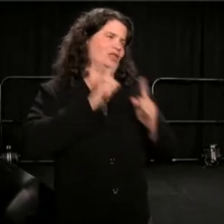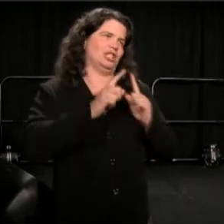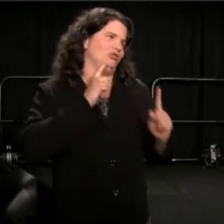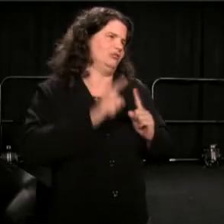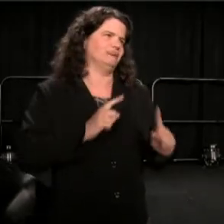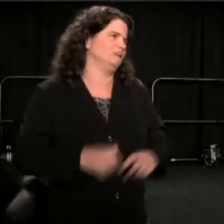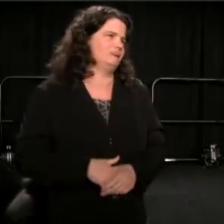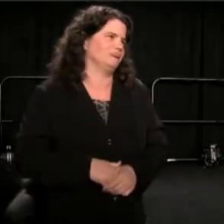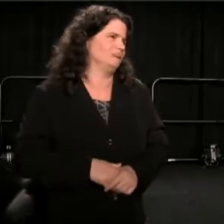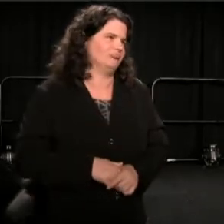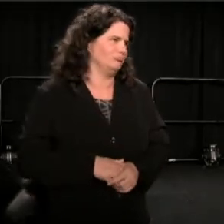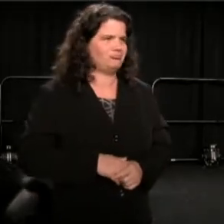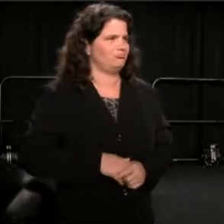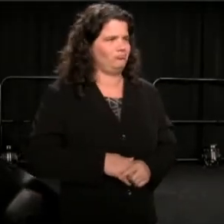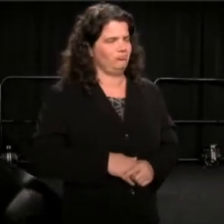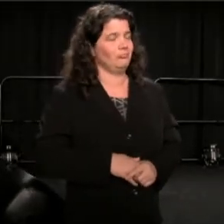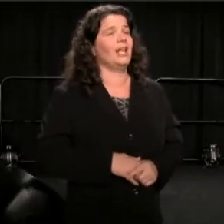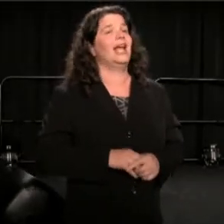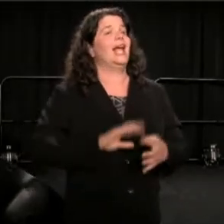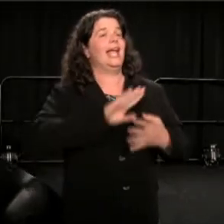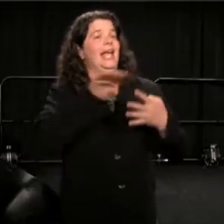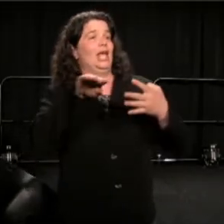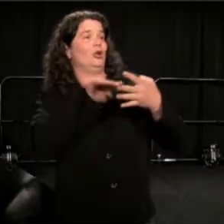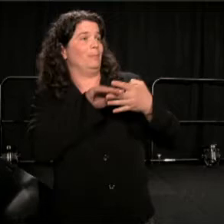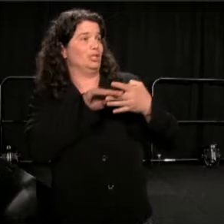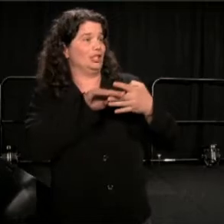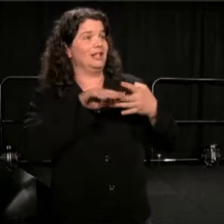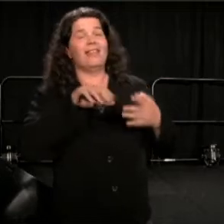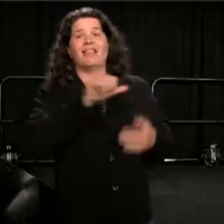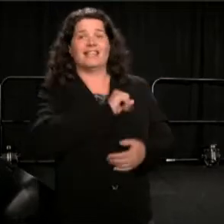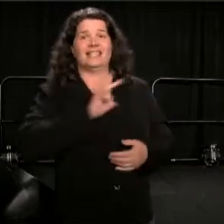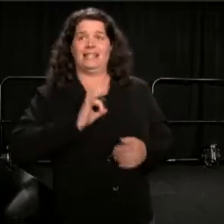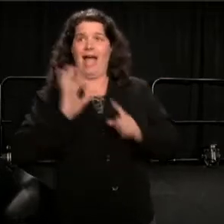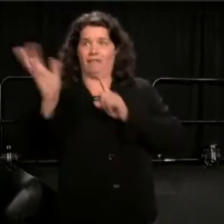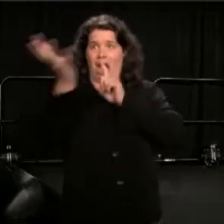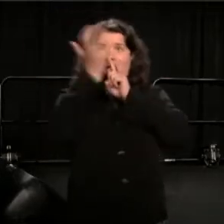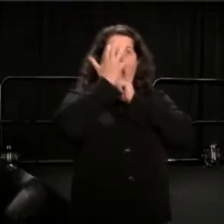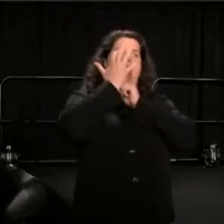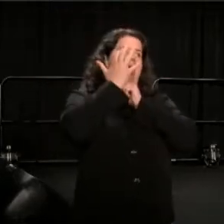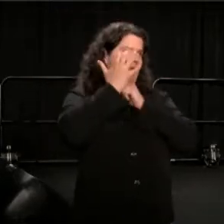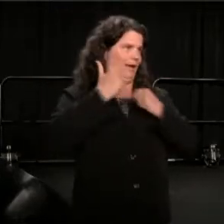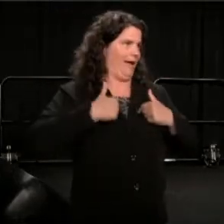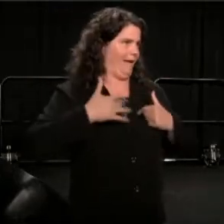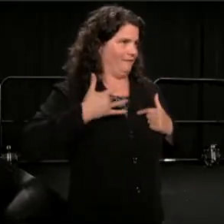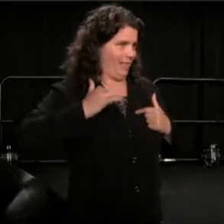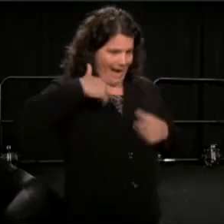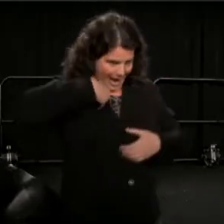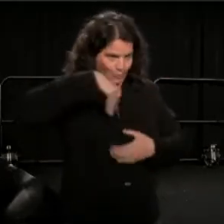During the intermission, staffers descended upon me, as if I myself were in a boxing ring, about to be eating alive.